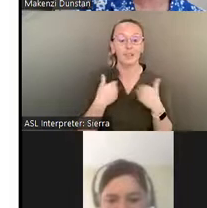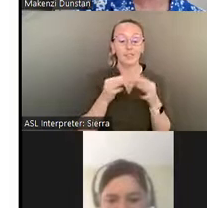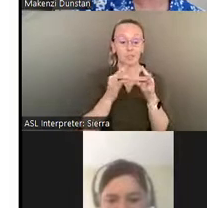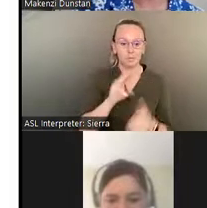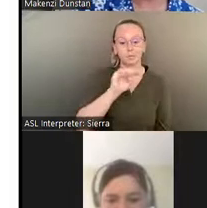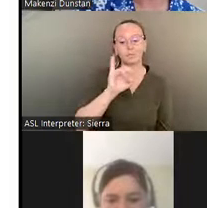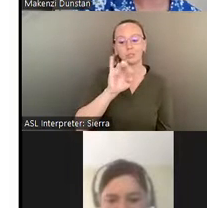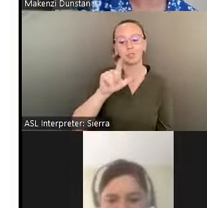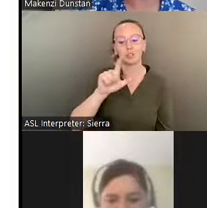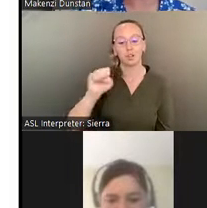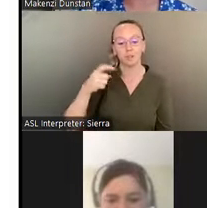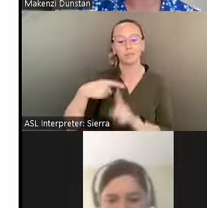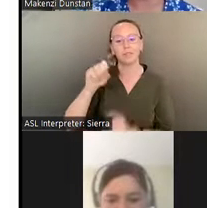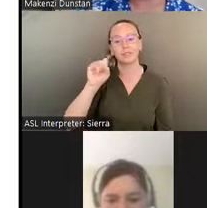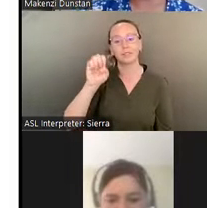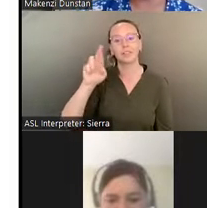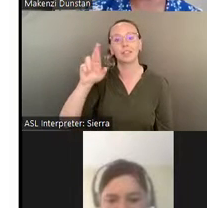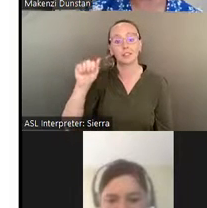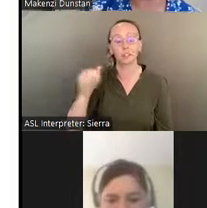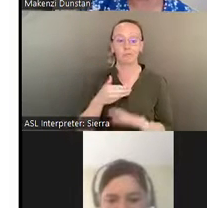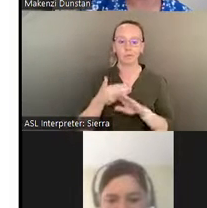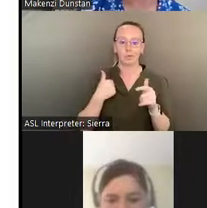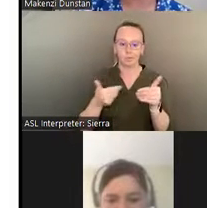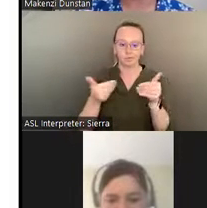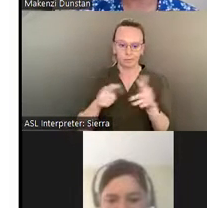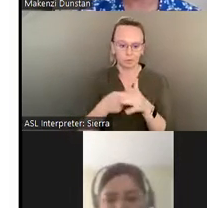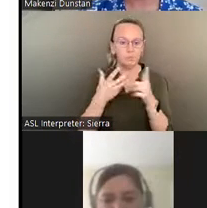Before we get started, I'd like to address just a few housekeeping items.